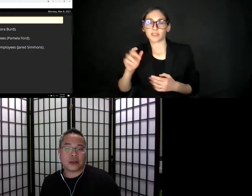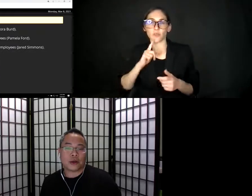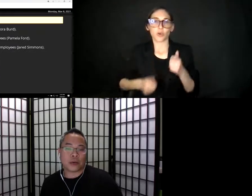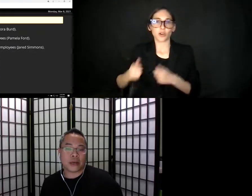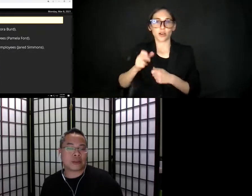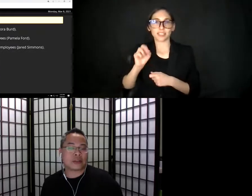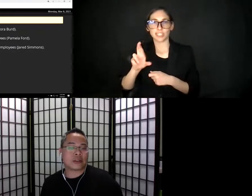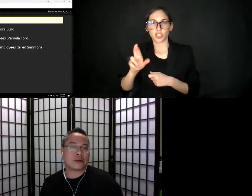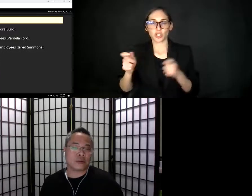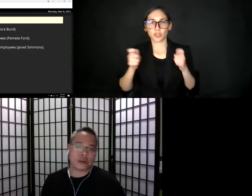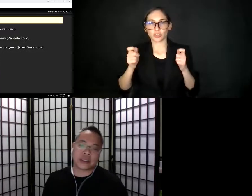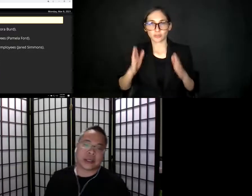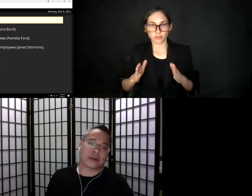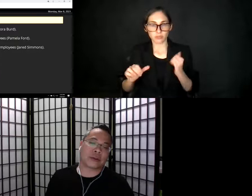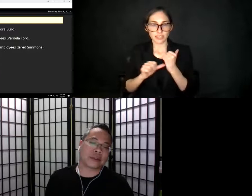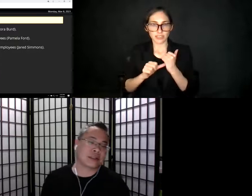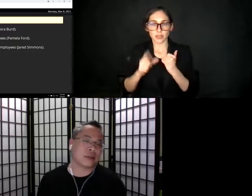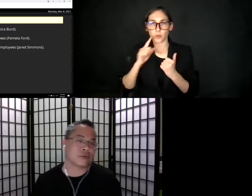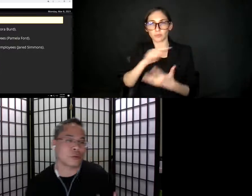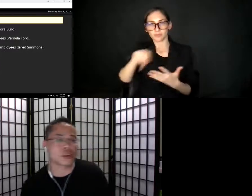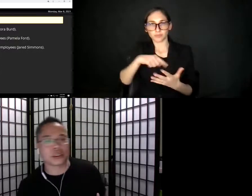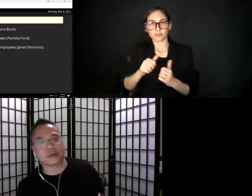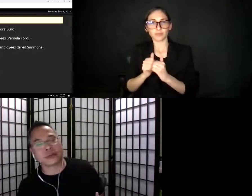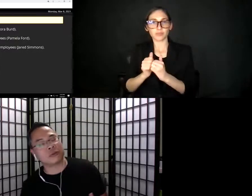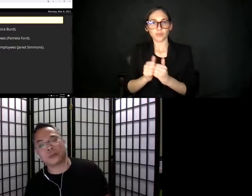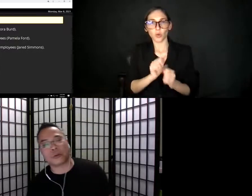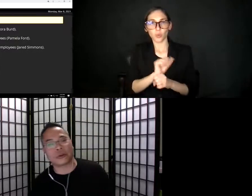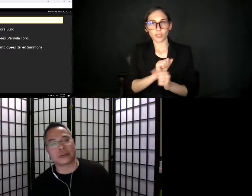who have and continued to work together and seeing the fruition of this really important